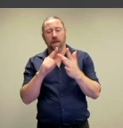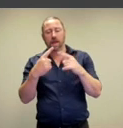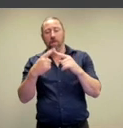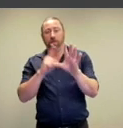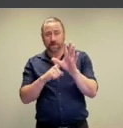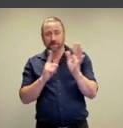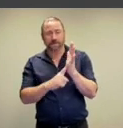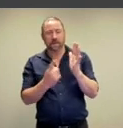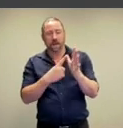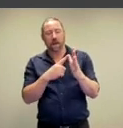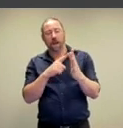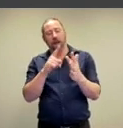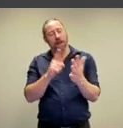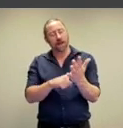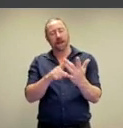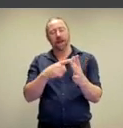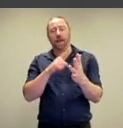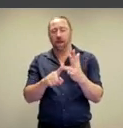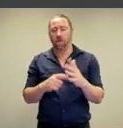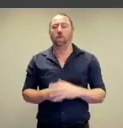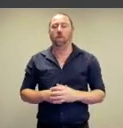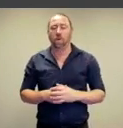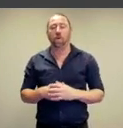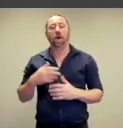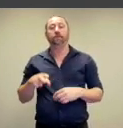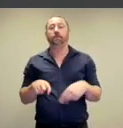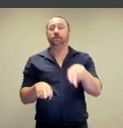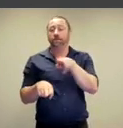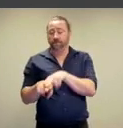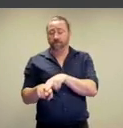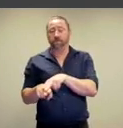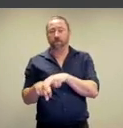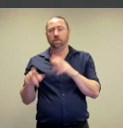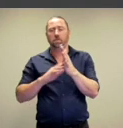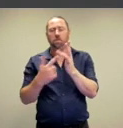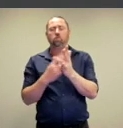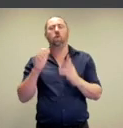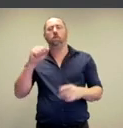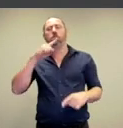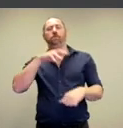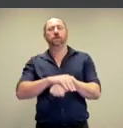This is by the artist Pixie Liao and she's photographing herself with her